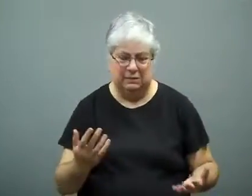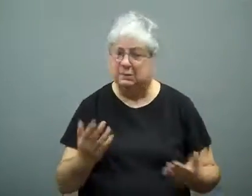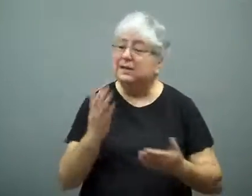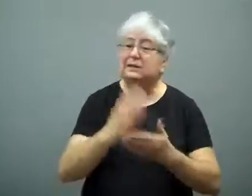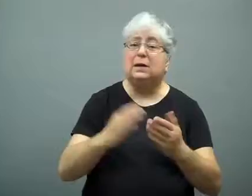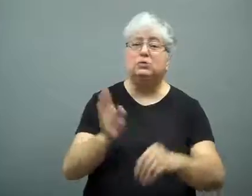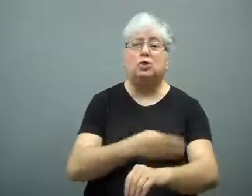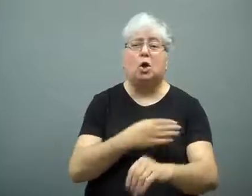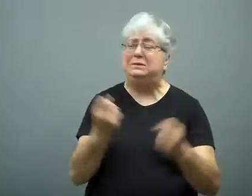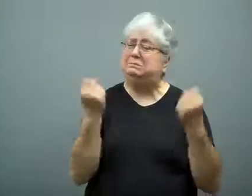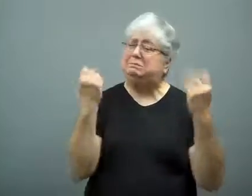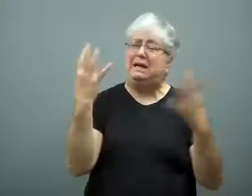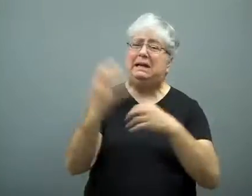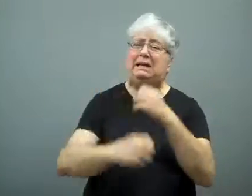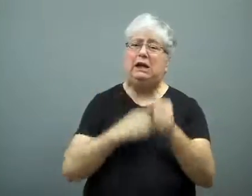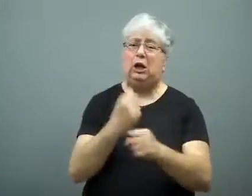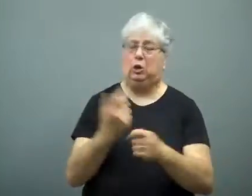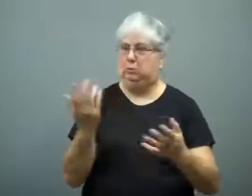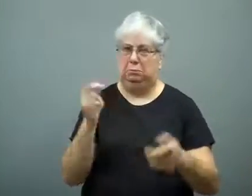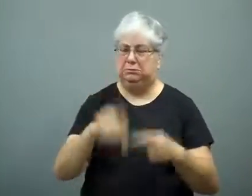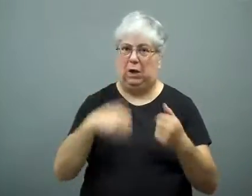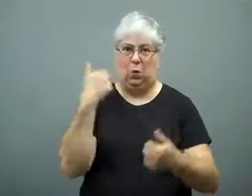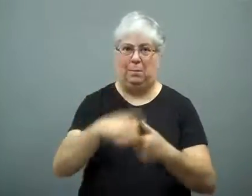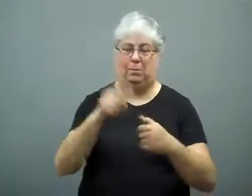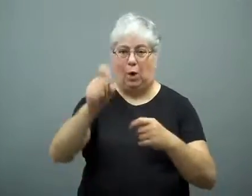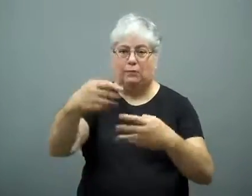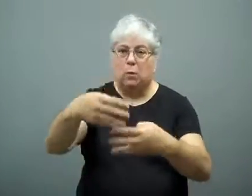He couldn't remember the words to songs he'd sung for years